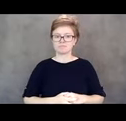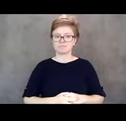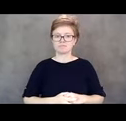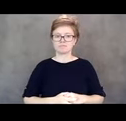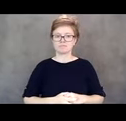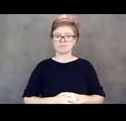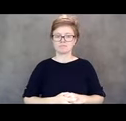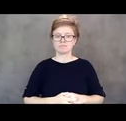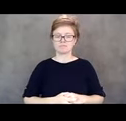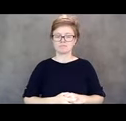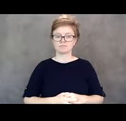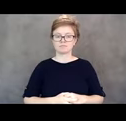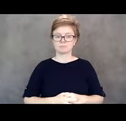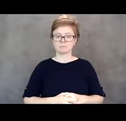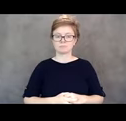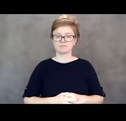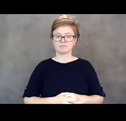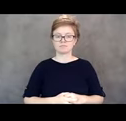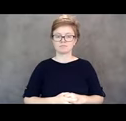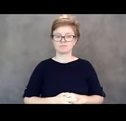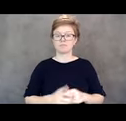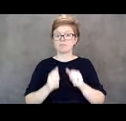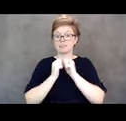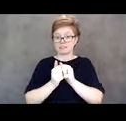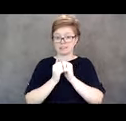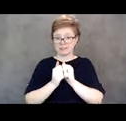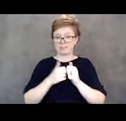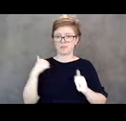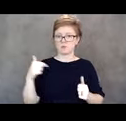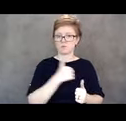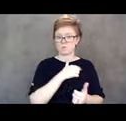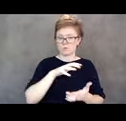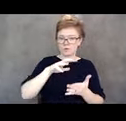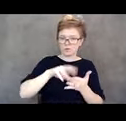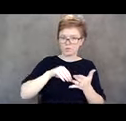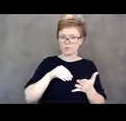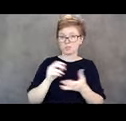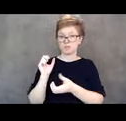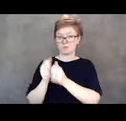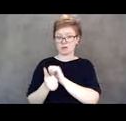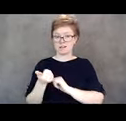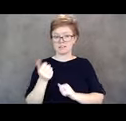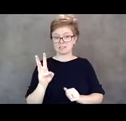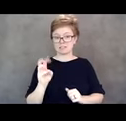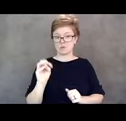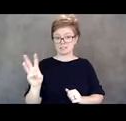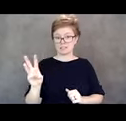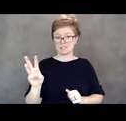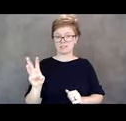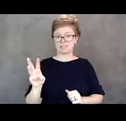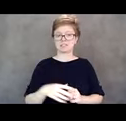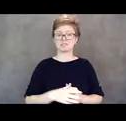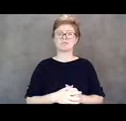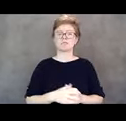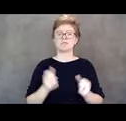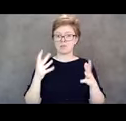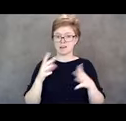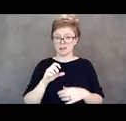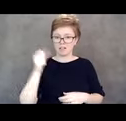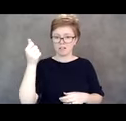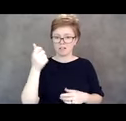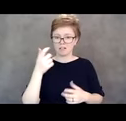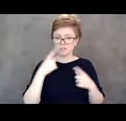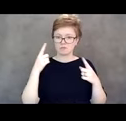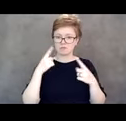So together, we learned that passing of 1606 and many other achievements through this very short period of time,